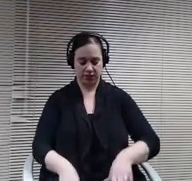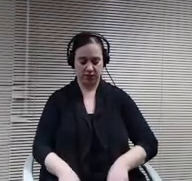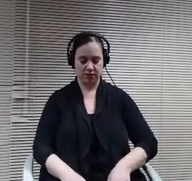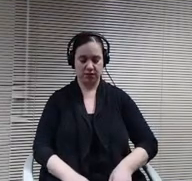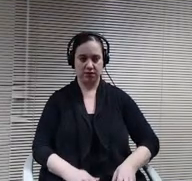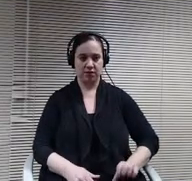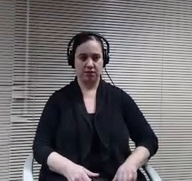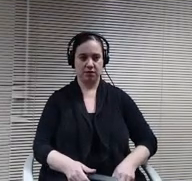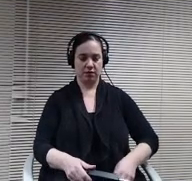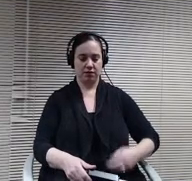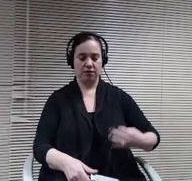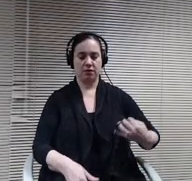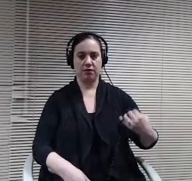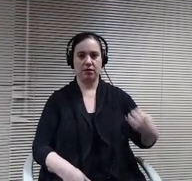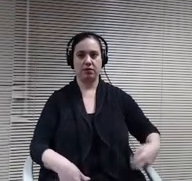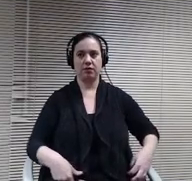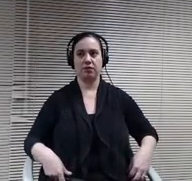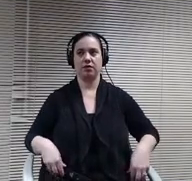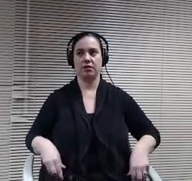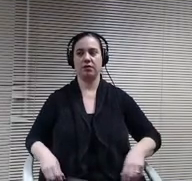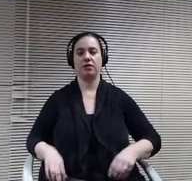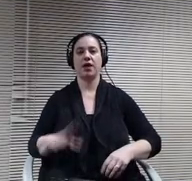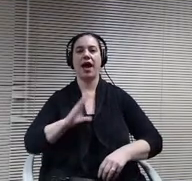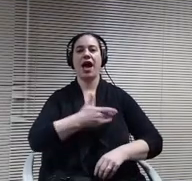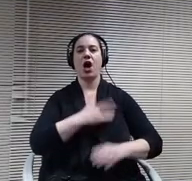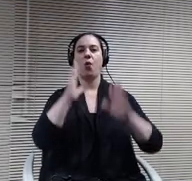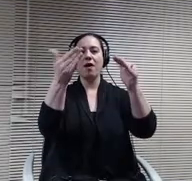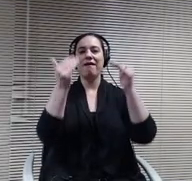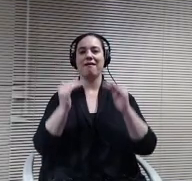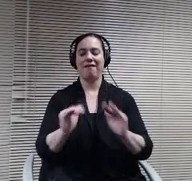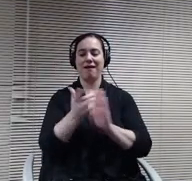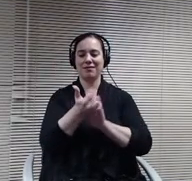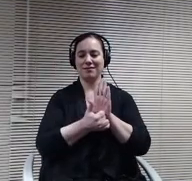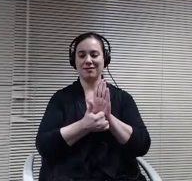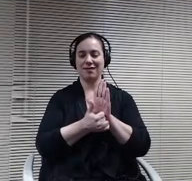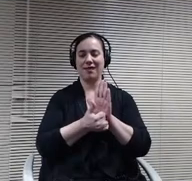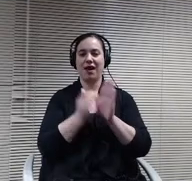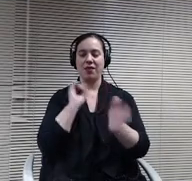Our next item is the approval of sale of 2021, a taxable general